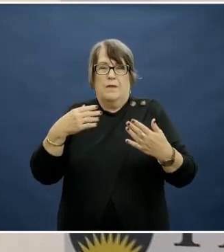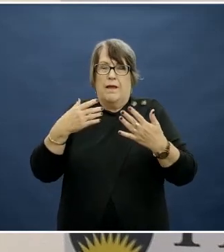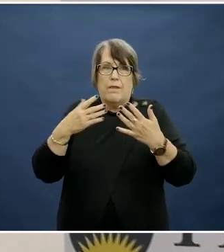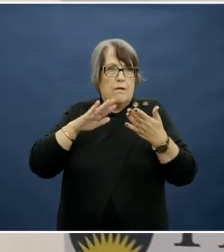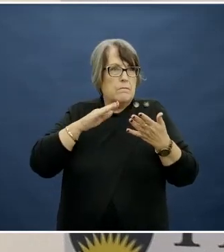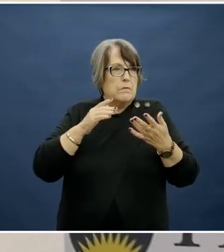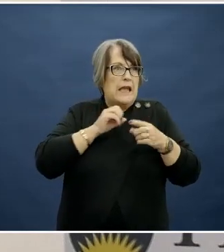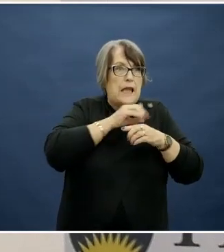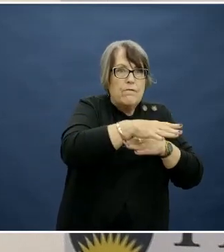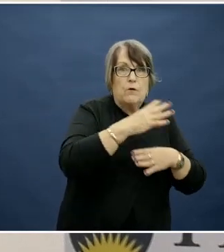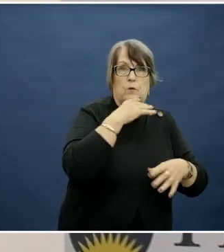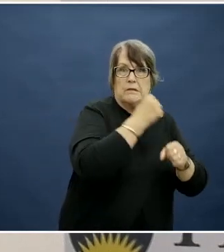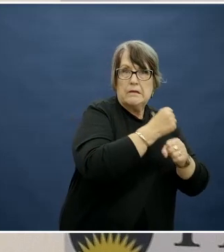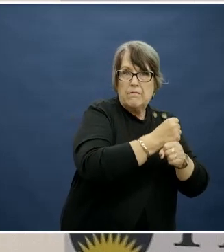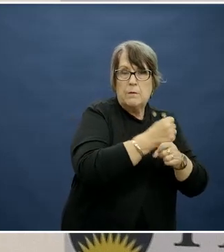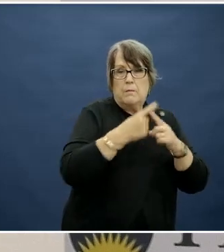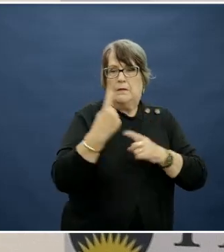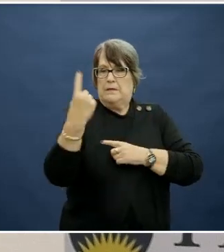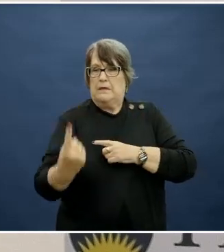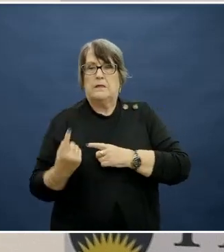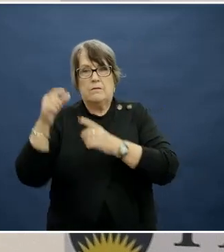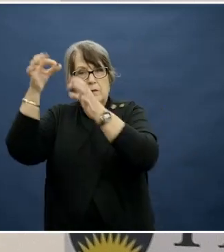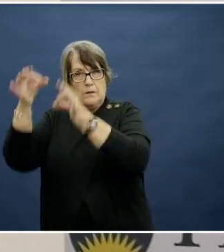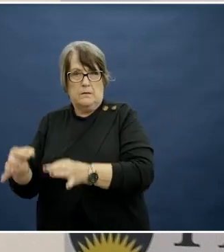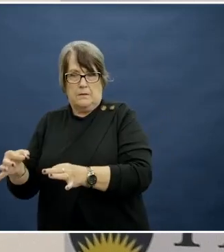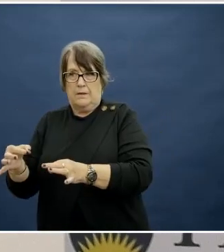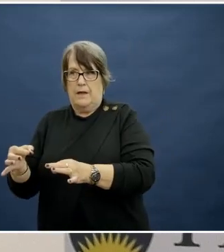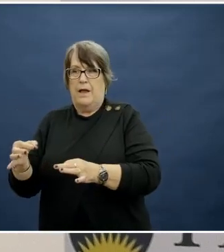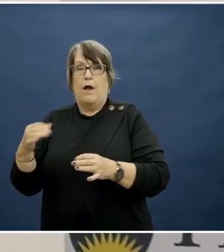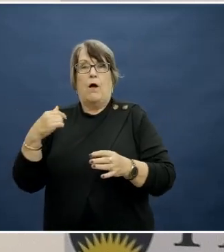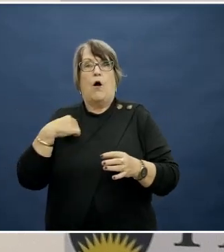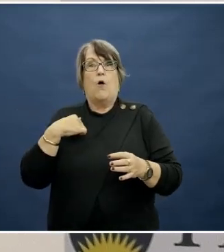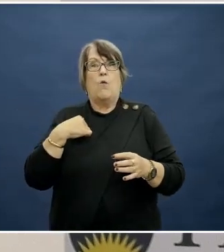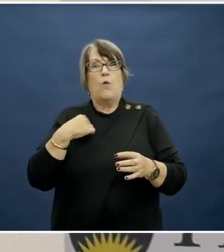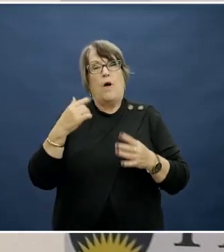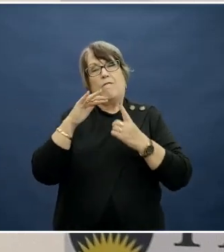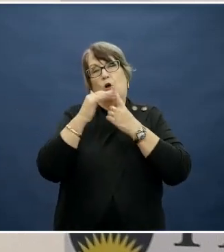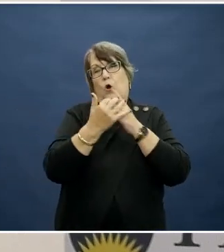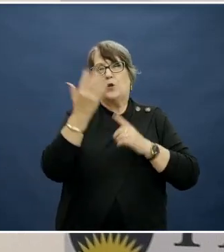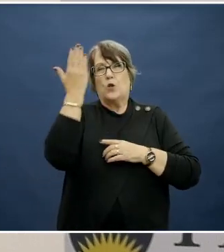well as individual's decisions, and I'm going to use the context of the school lunch box